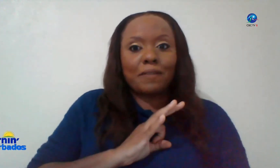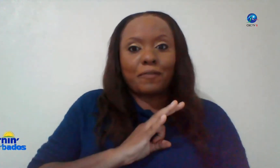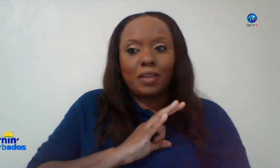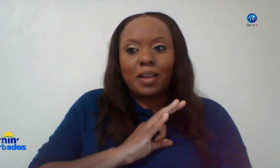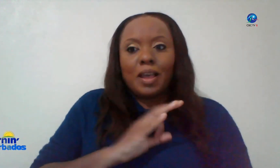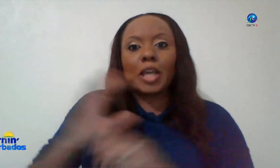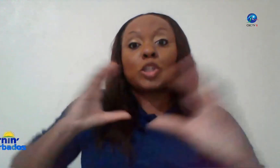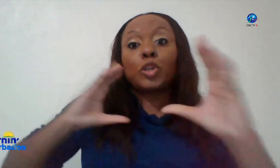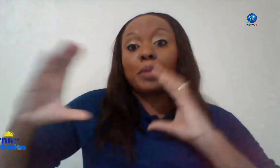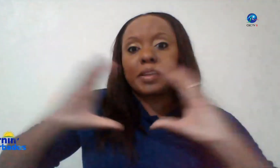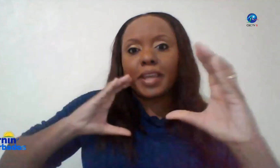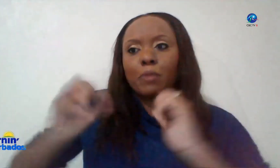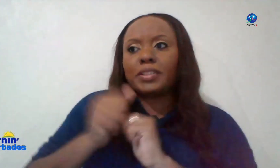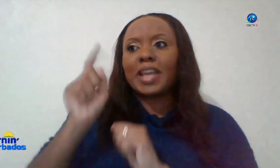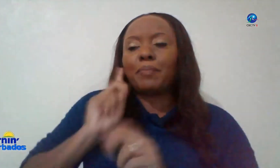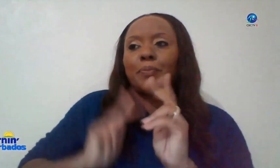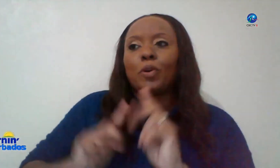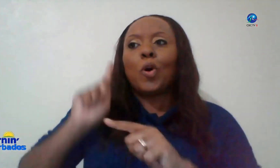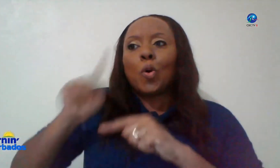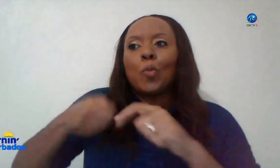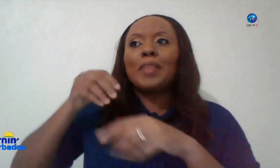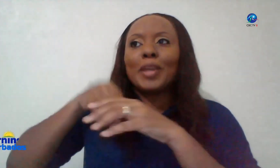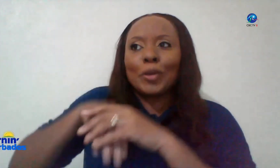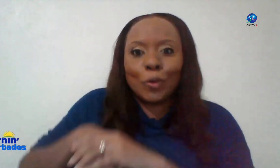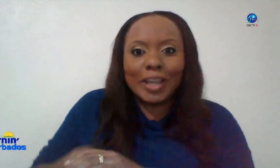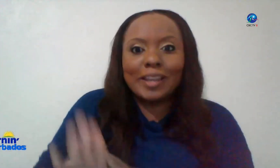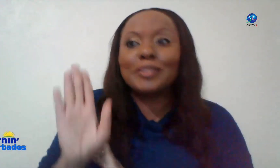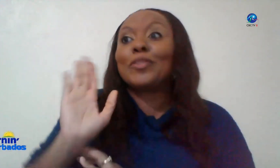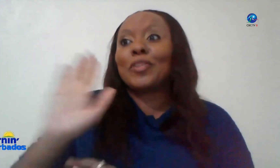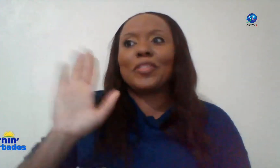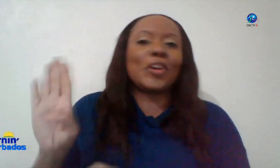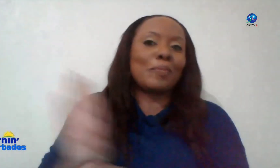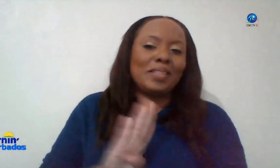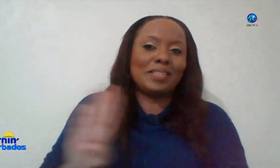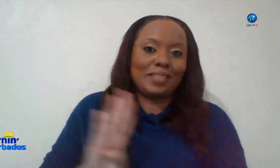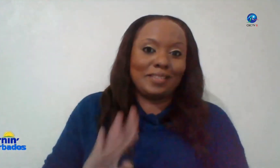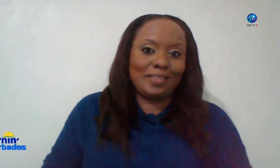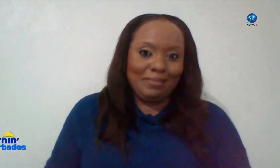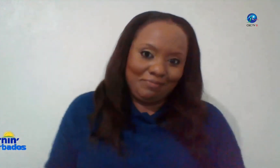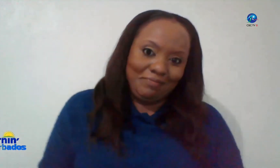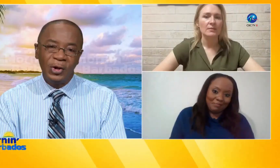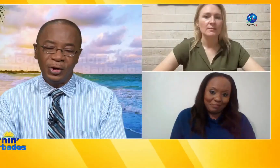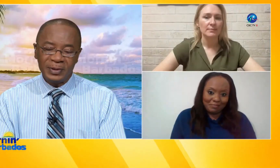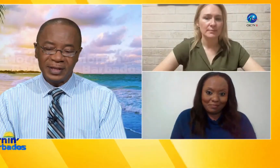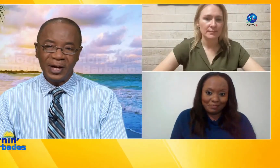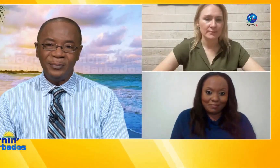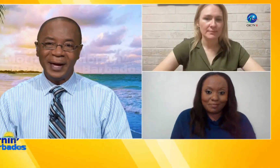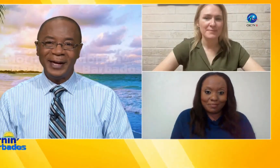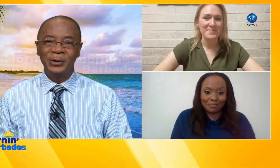staff to communicate with deaf people when they go into their businesses you know there was a young